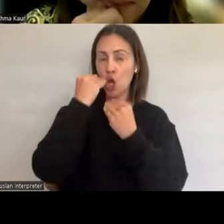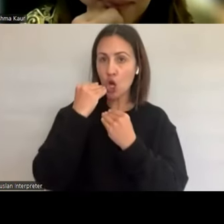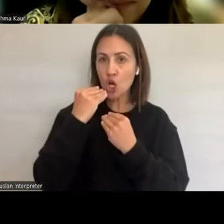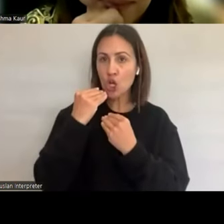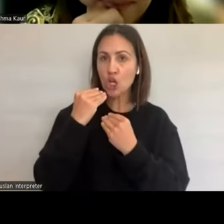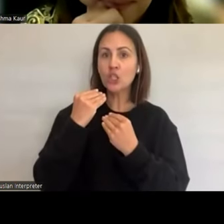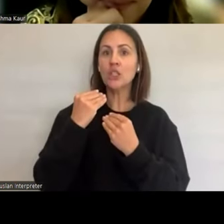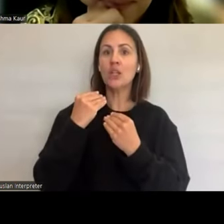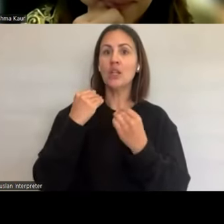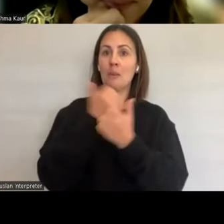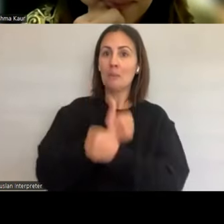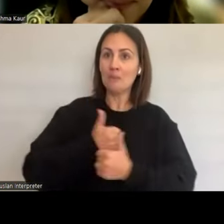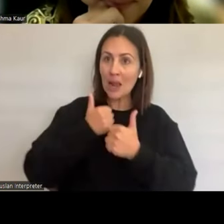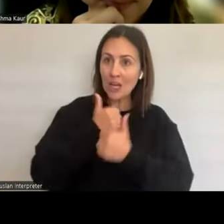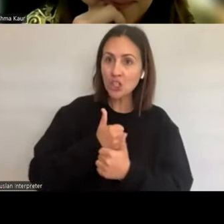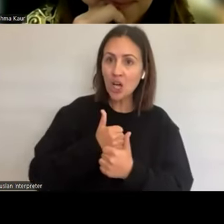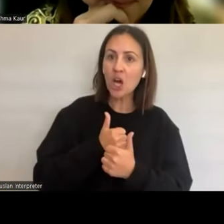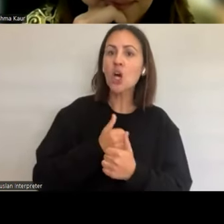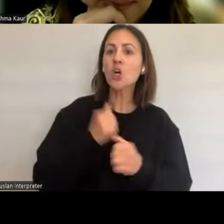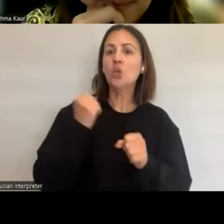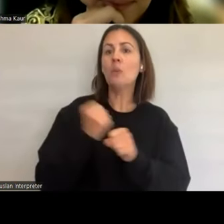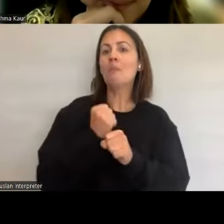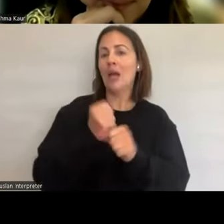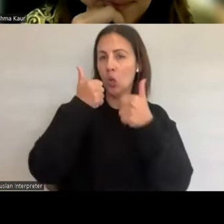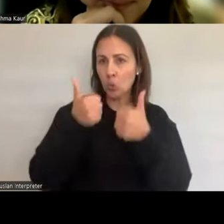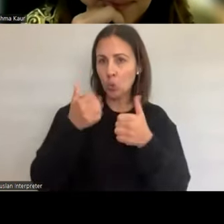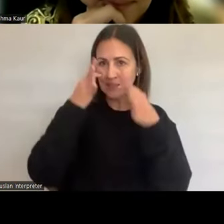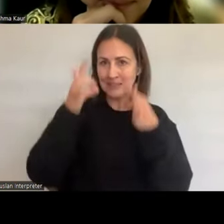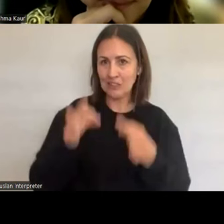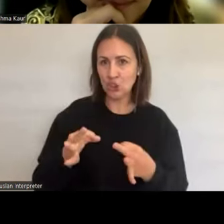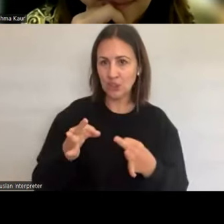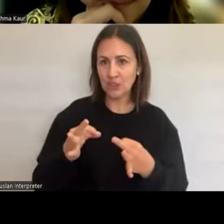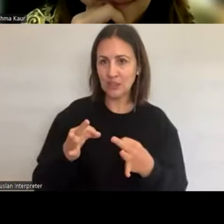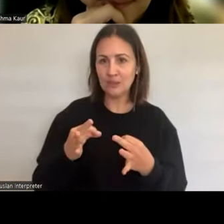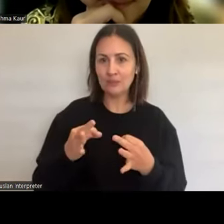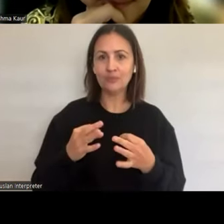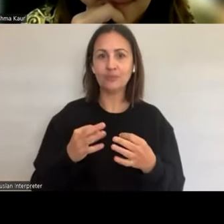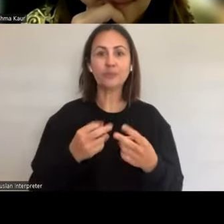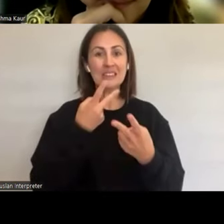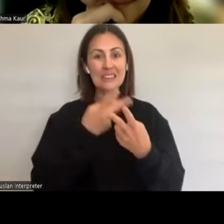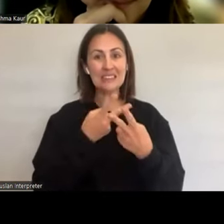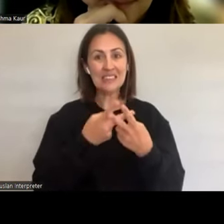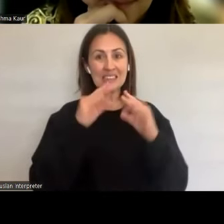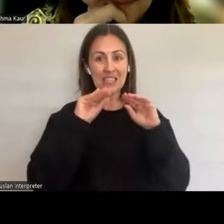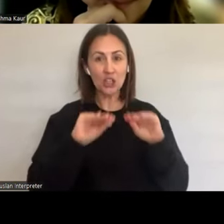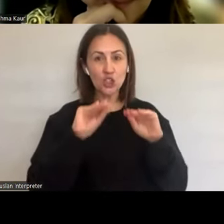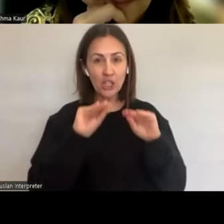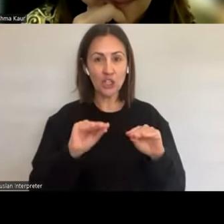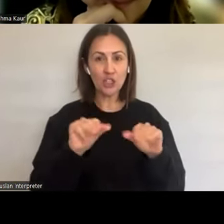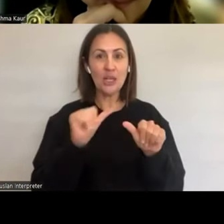And that sex education is more effective when we sort of put in that healthy perspective